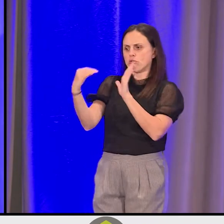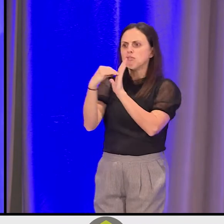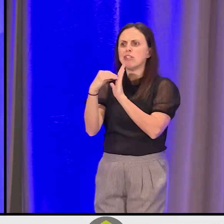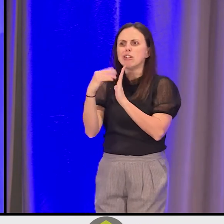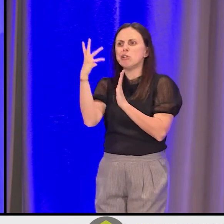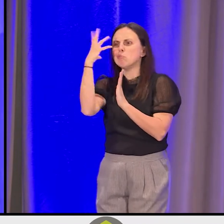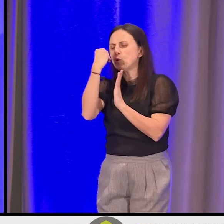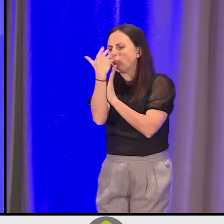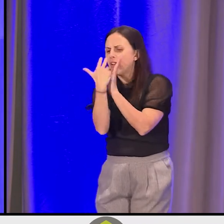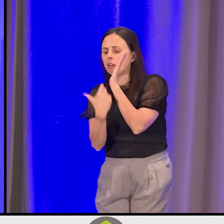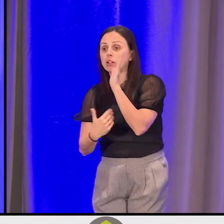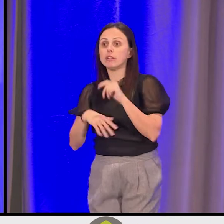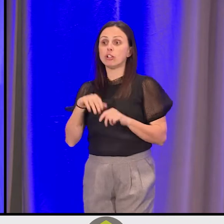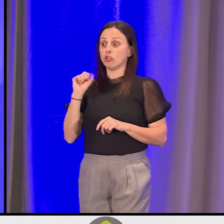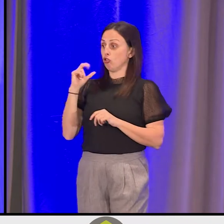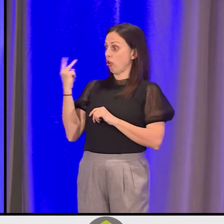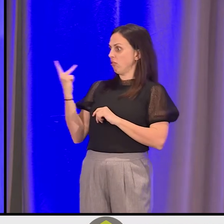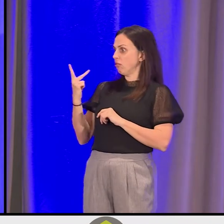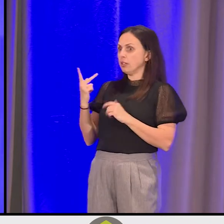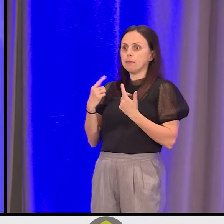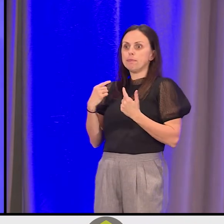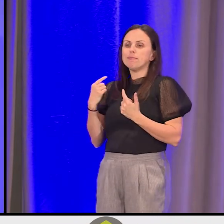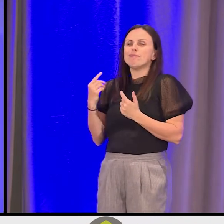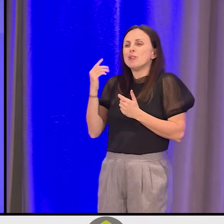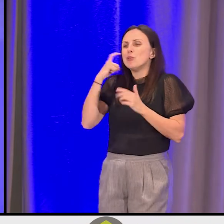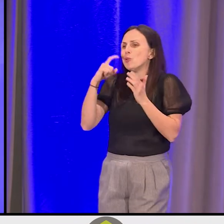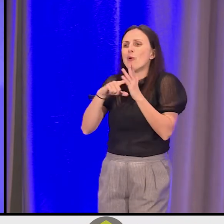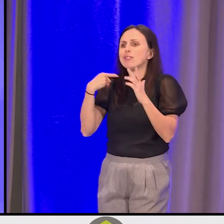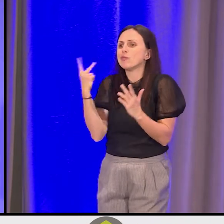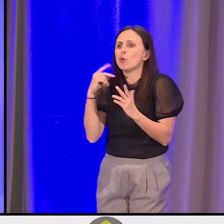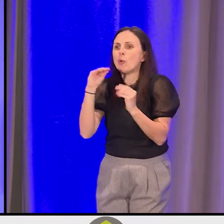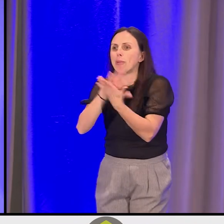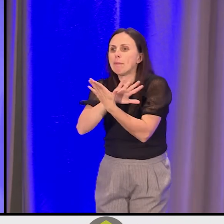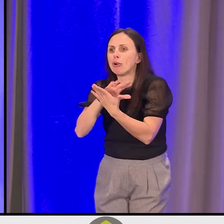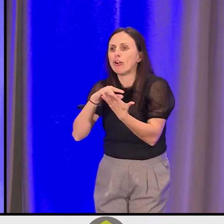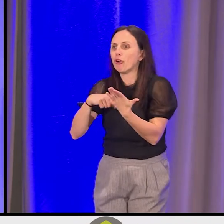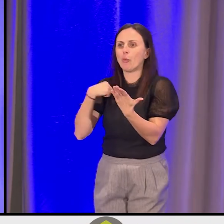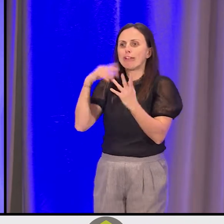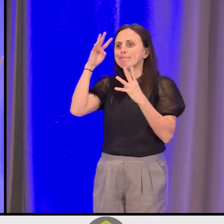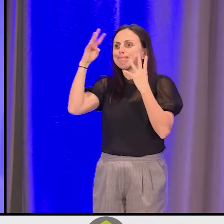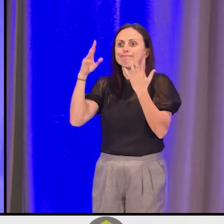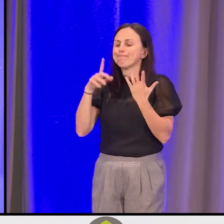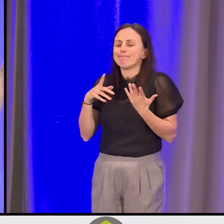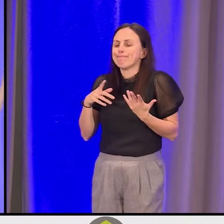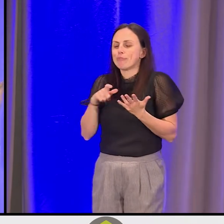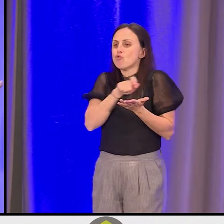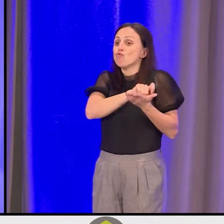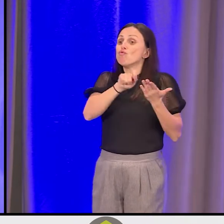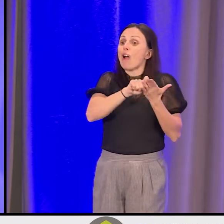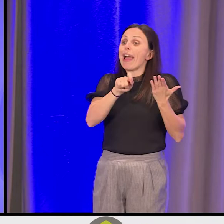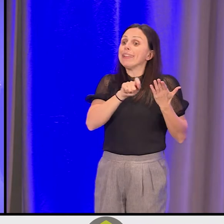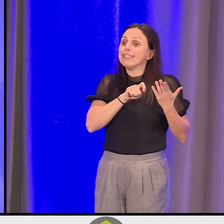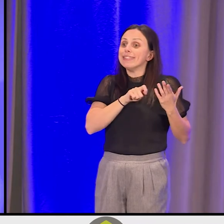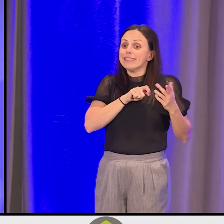and both Shawn and I were quite -- we're not, you notice we have no paper. We write our keynotes or our things as we're in the moment.